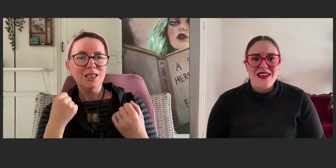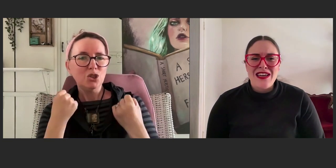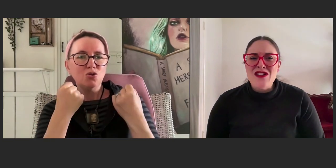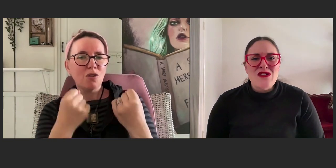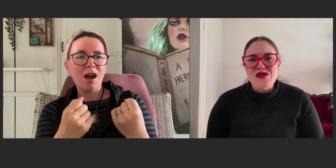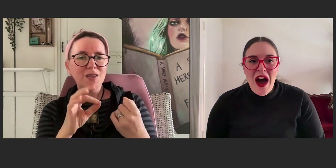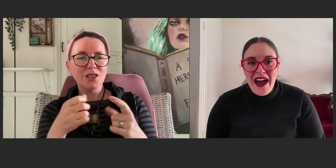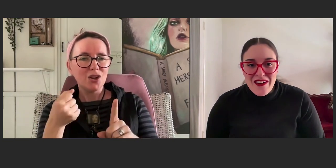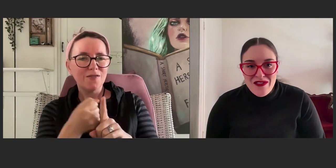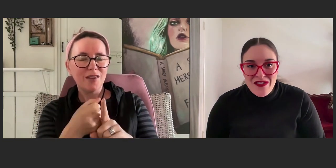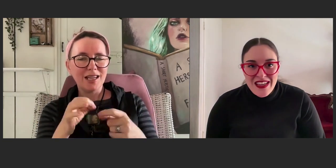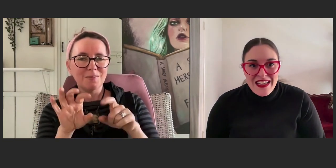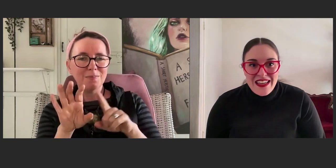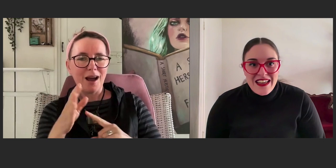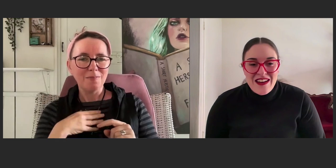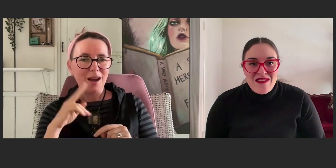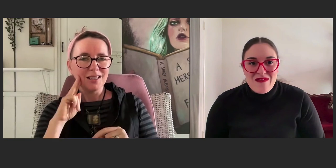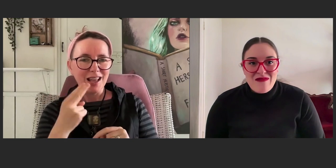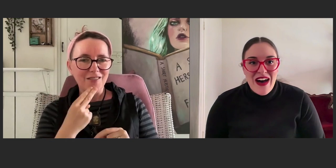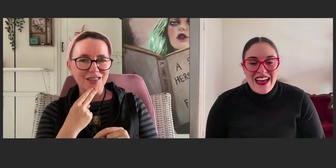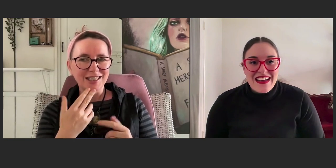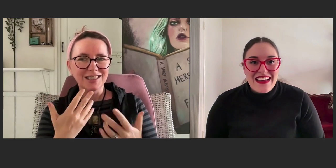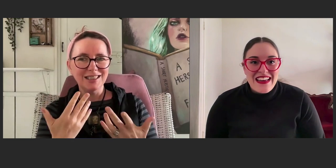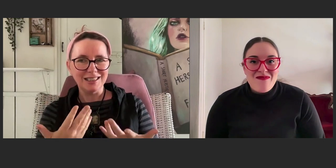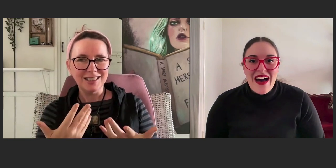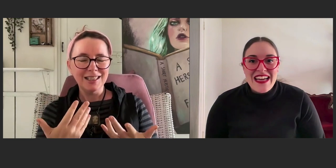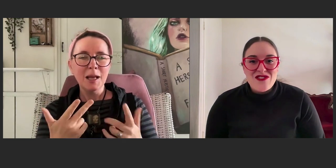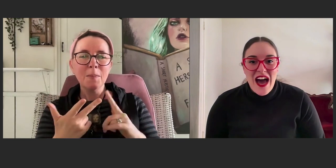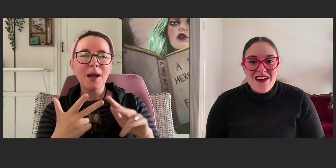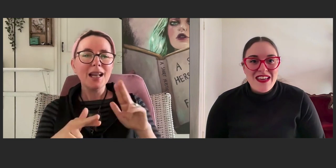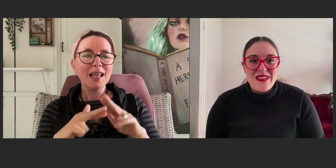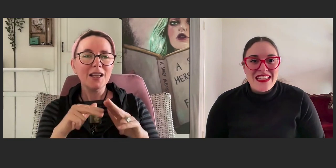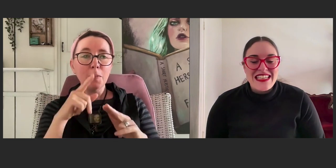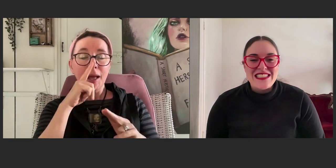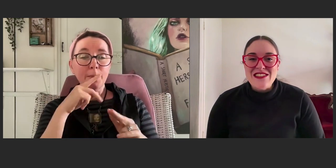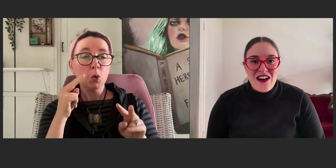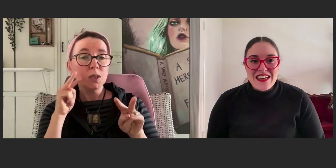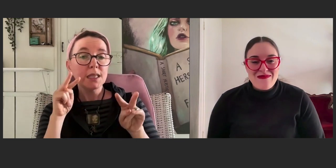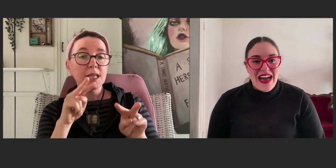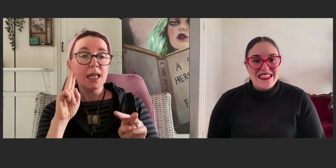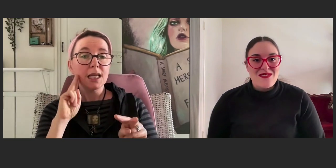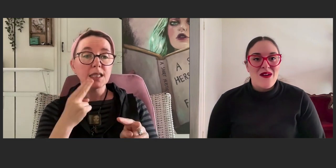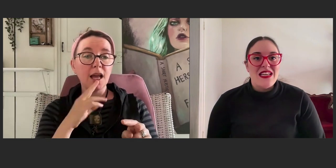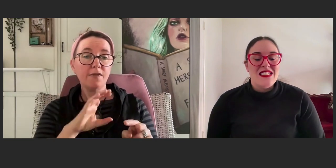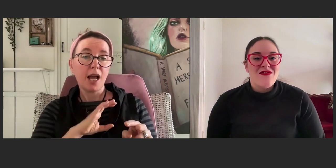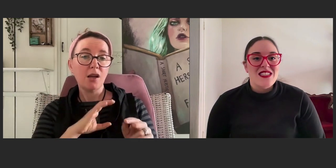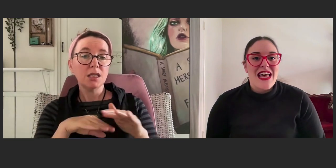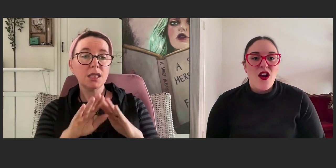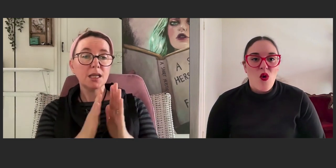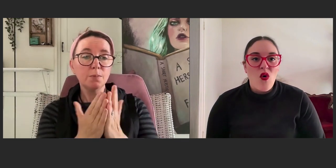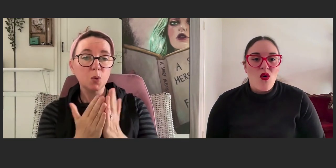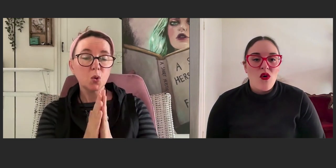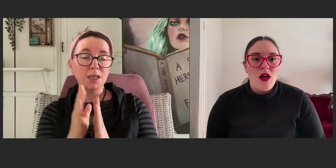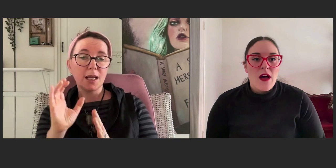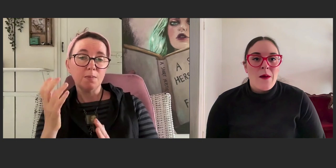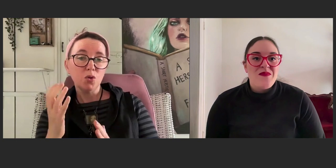"Can you drive?" But my driving ability is not impacted by my deafness at all.